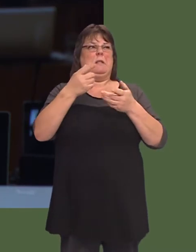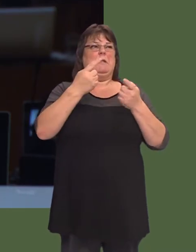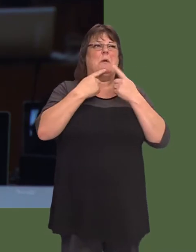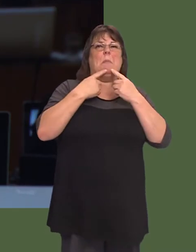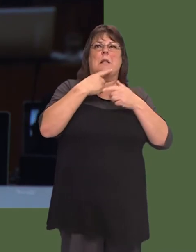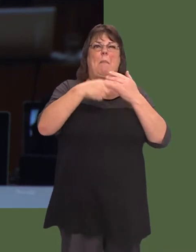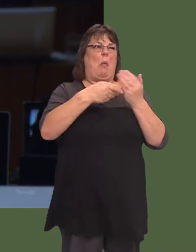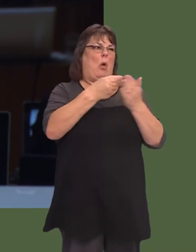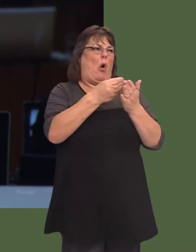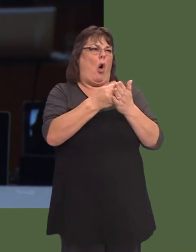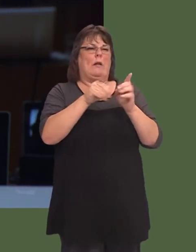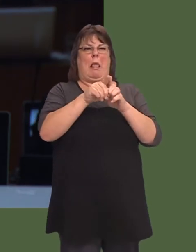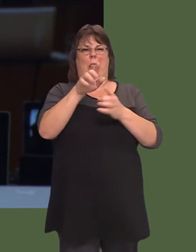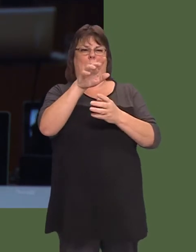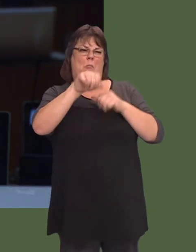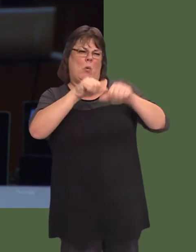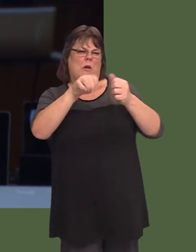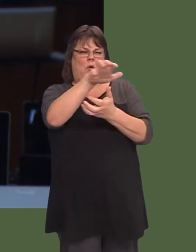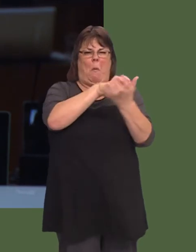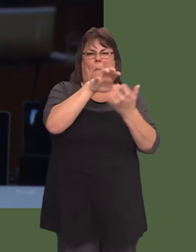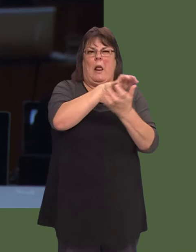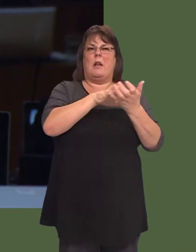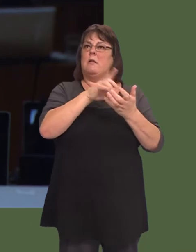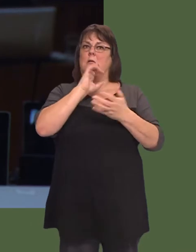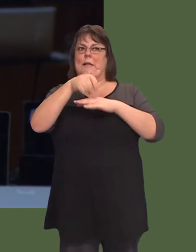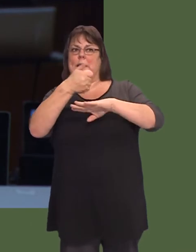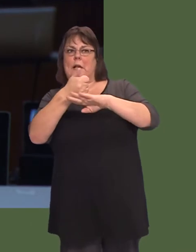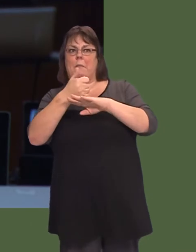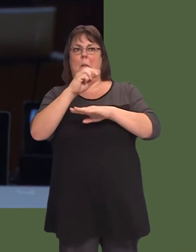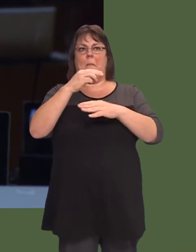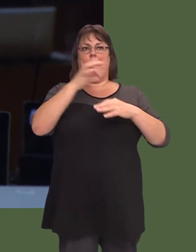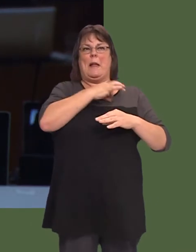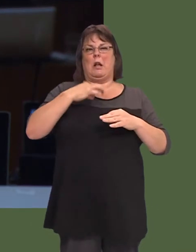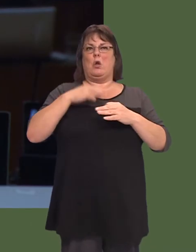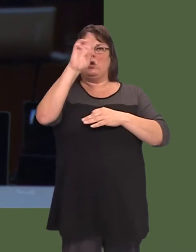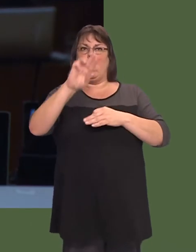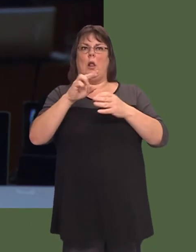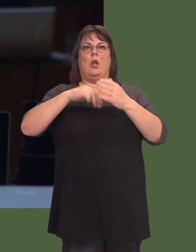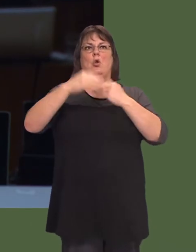Maeír honiad bod sefydlu ysgol feddygol yn y gogledd yn rhy gostus yn nonsens llwyr o